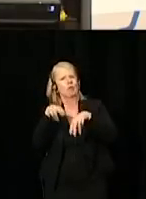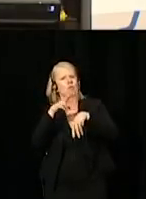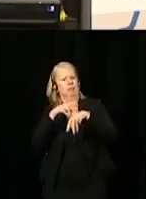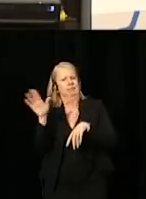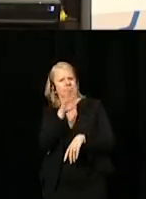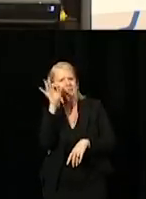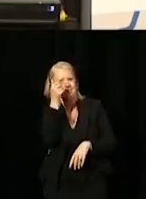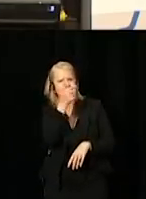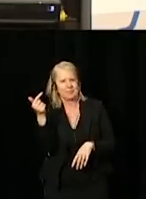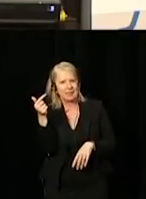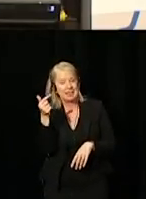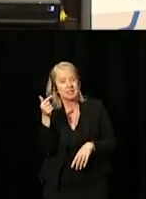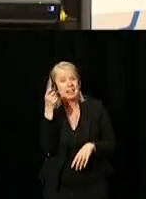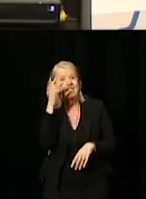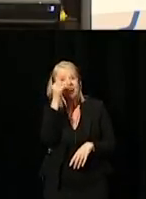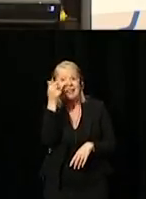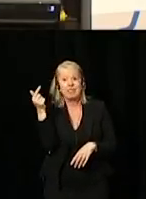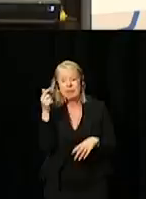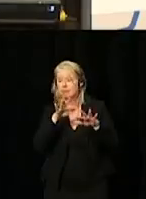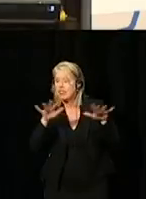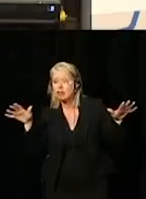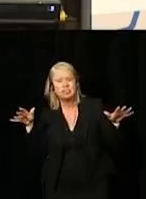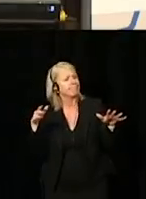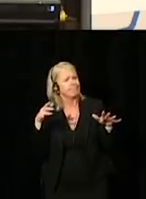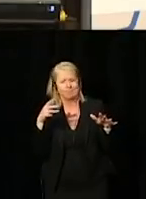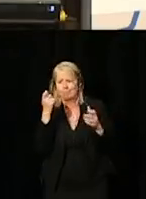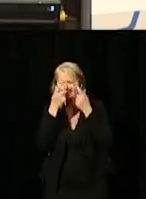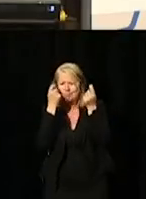Public service where differences are understood, valued, and respected.